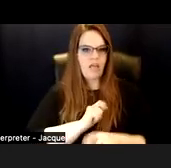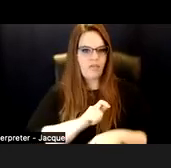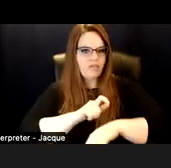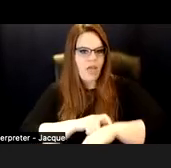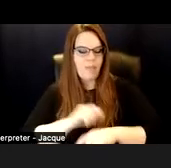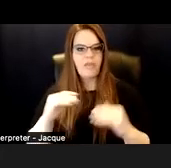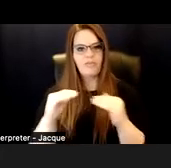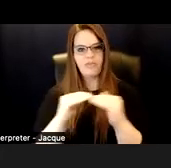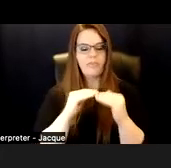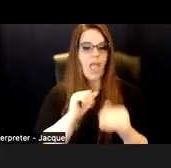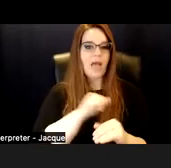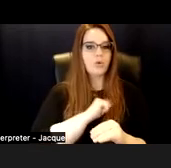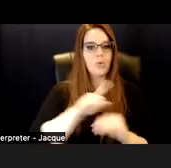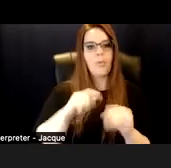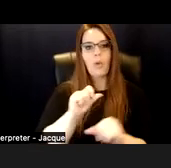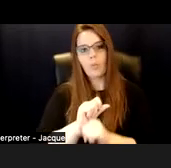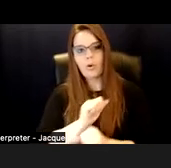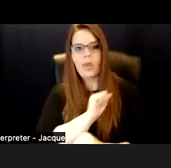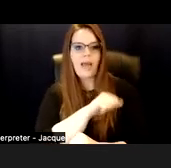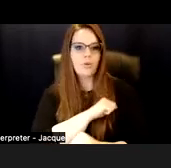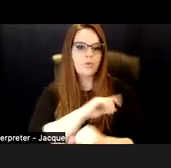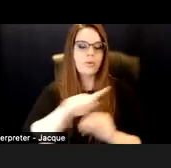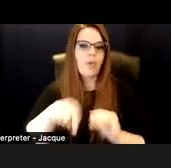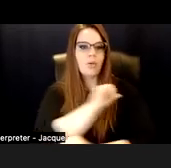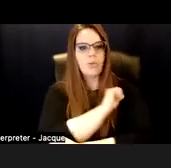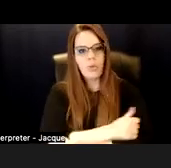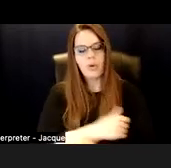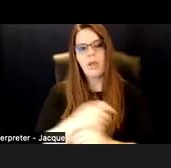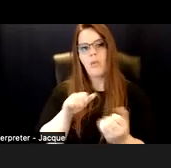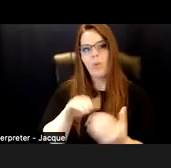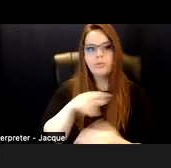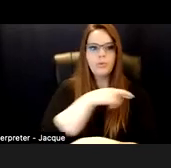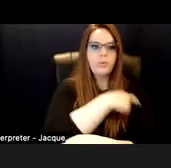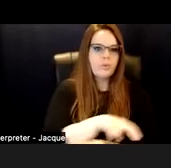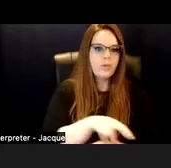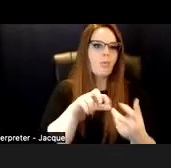towards work and authority, approaches to religion, decision making, problem solving.